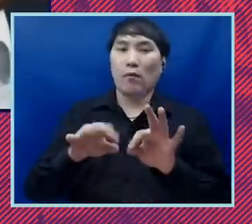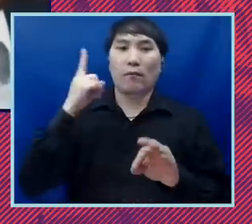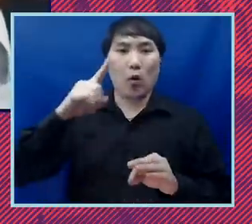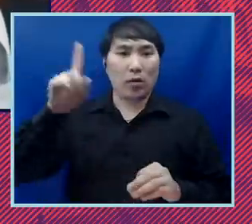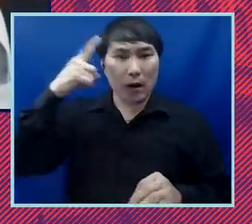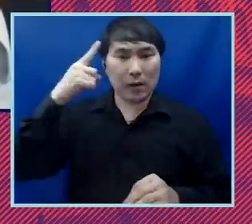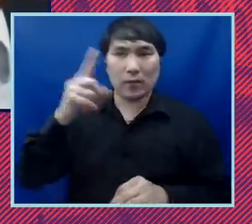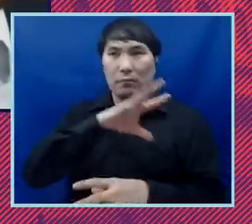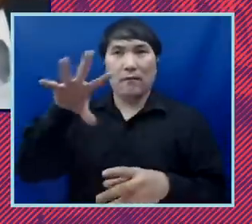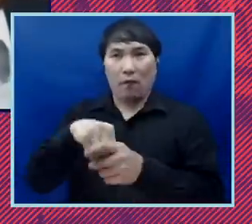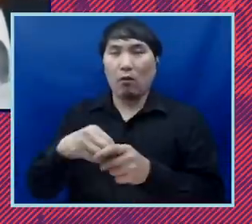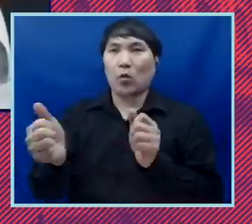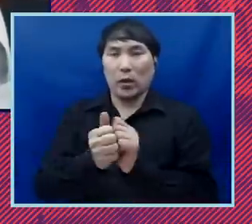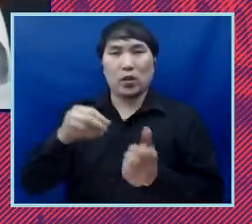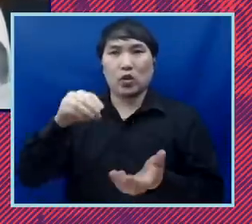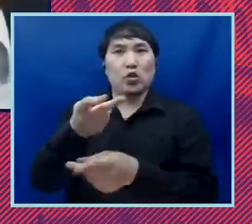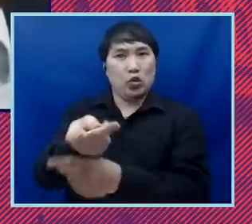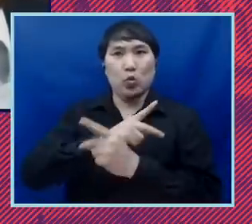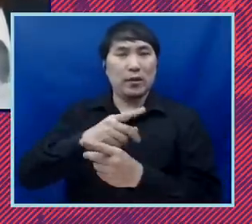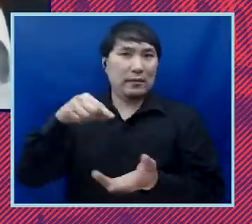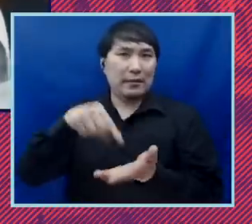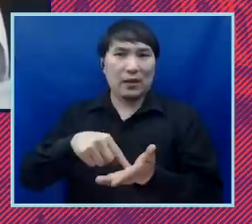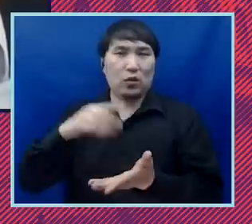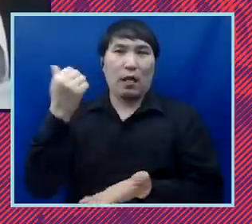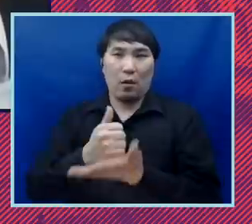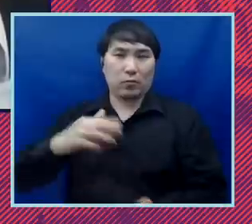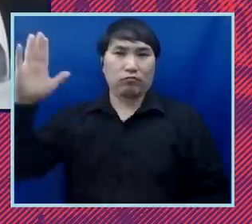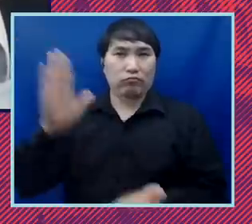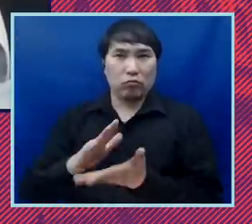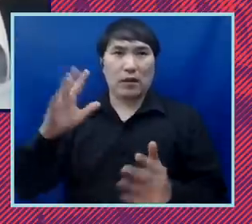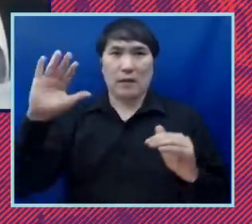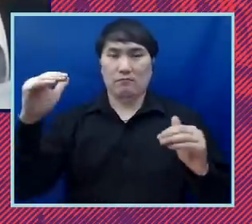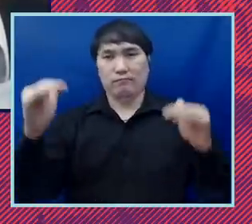on on students and their families and president biden is committed to doing at least ten thousand